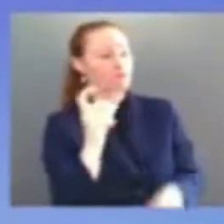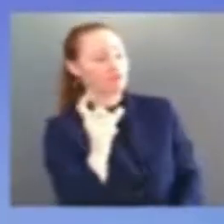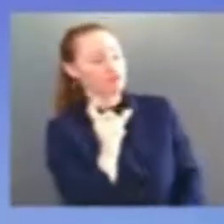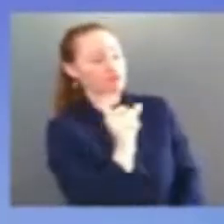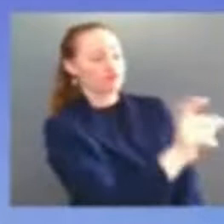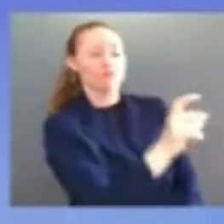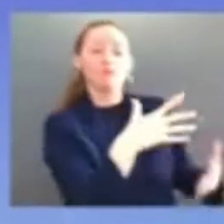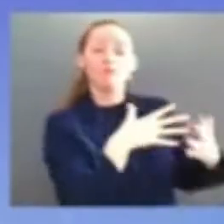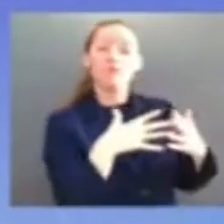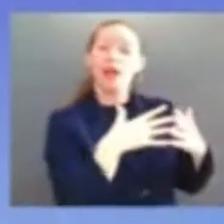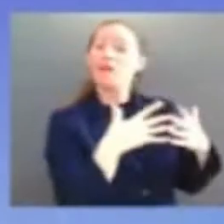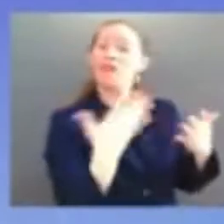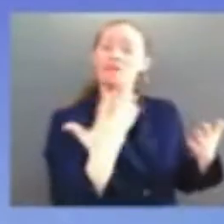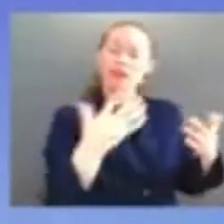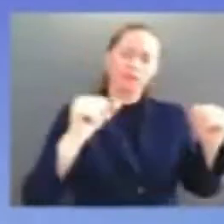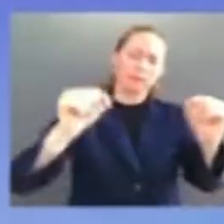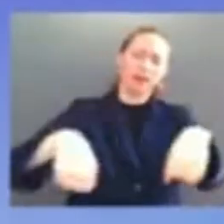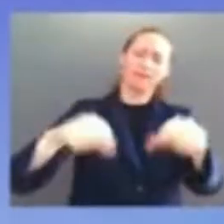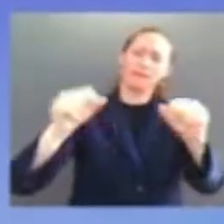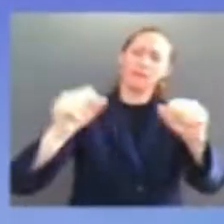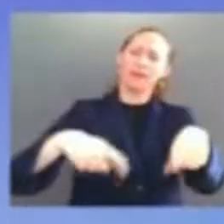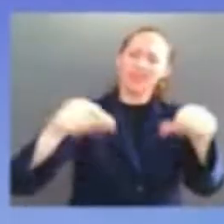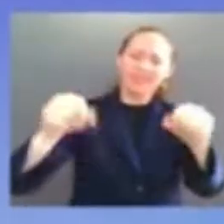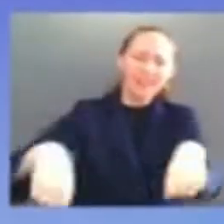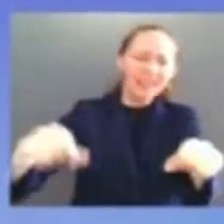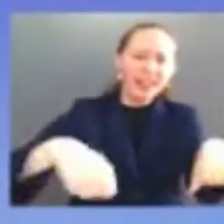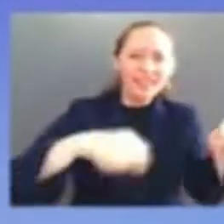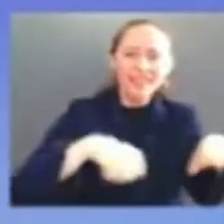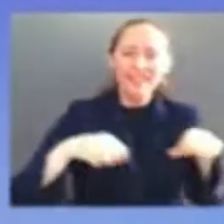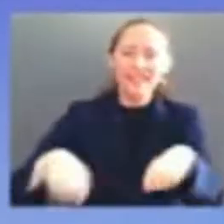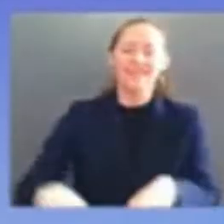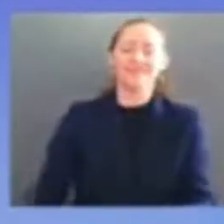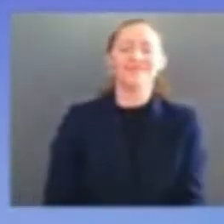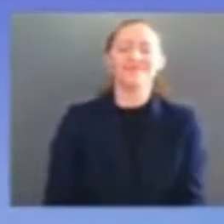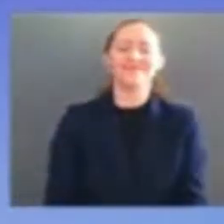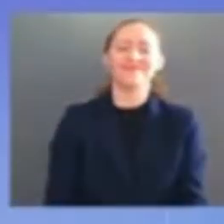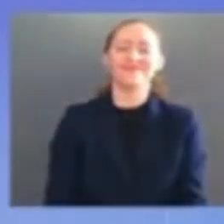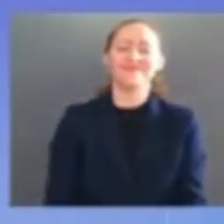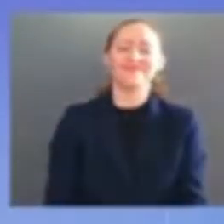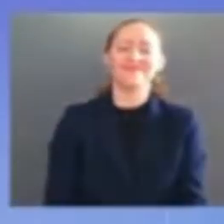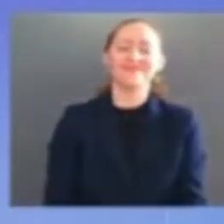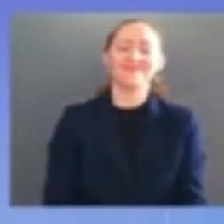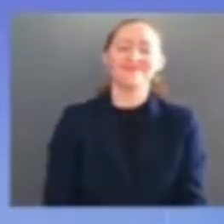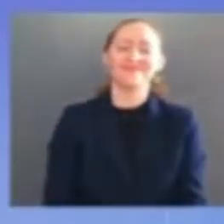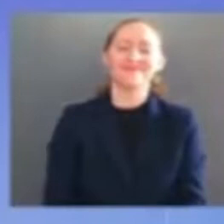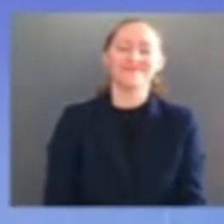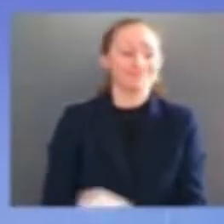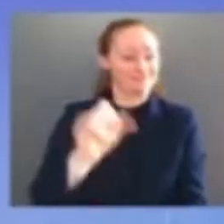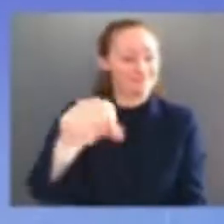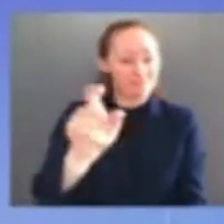possibilities that in america everyone should be able to go as far as their hard work and god-given